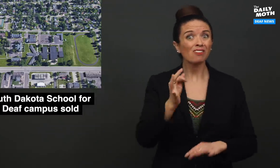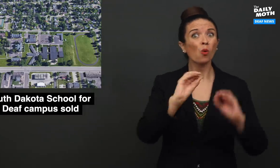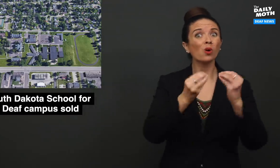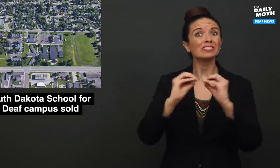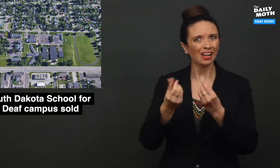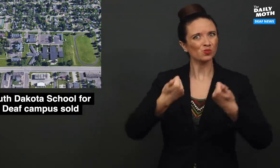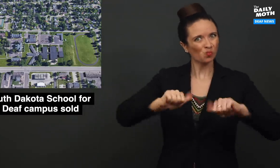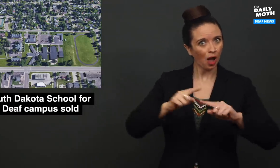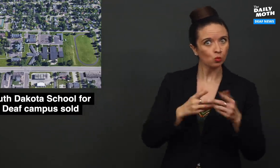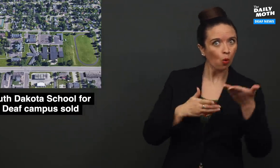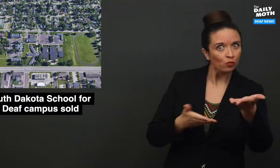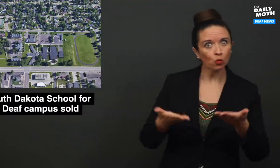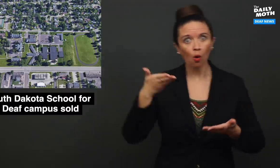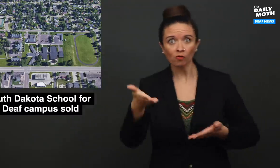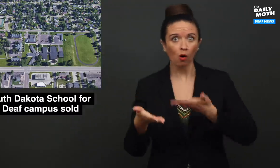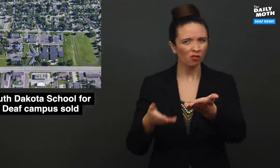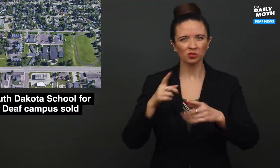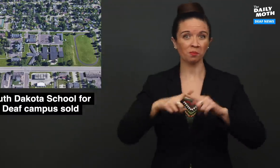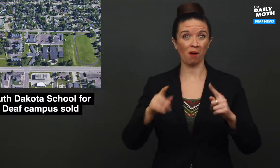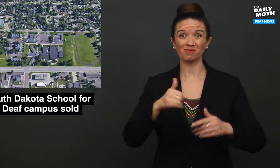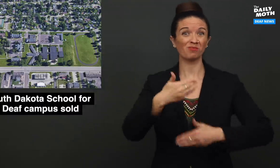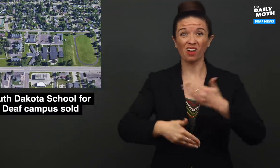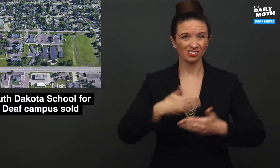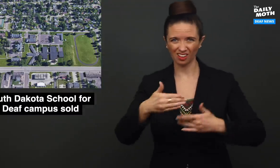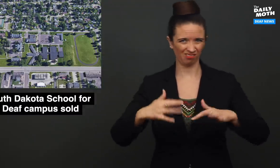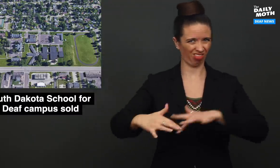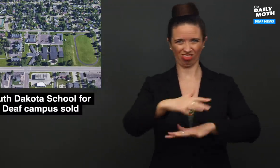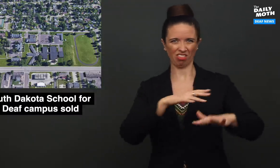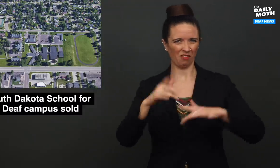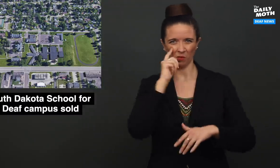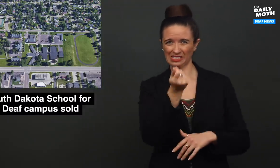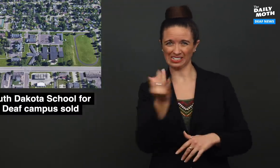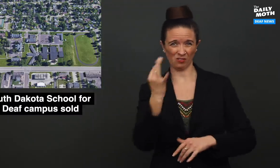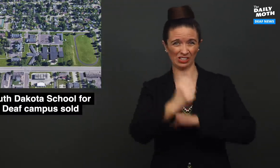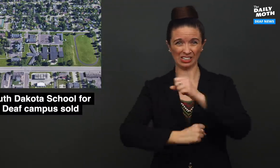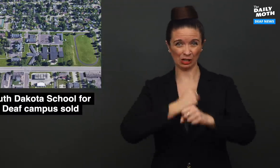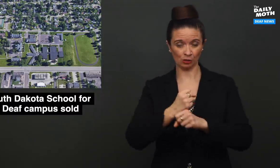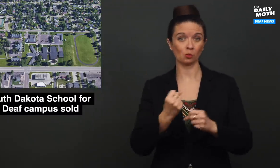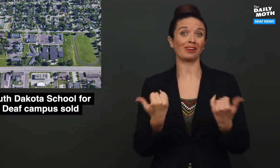Several organizations tried to make offers and the process was drawn out for several years,